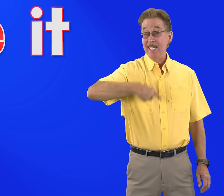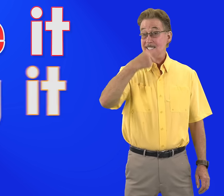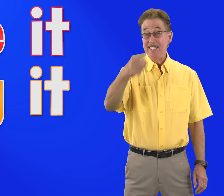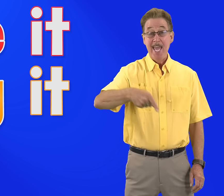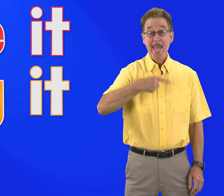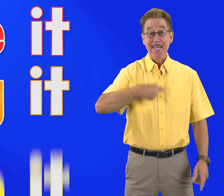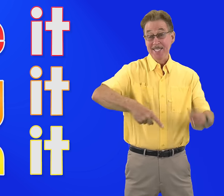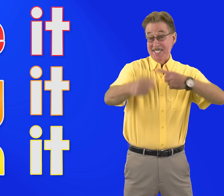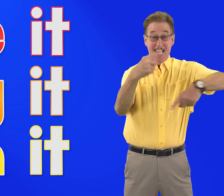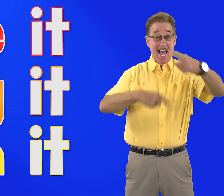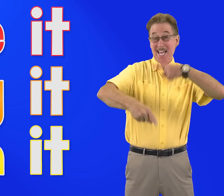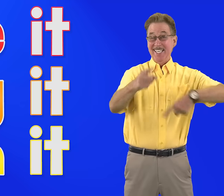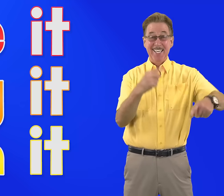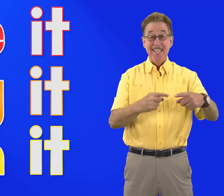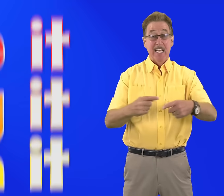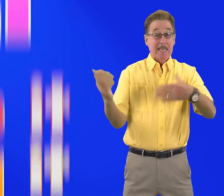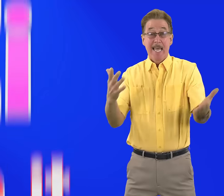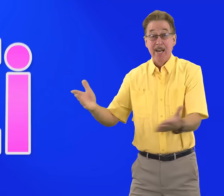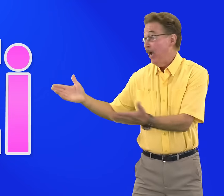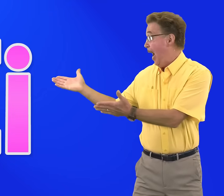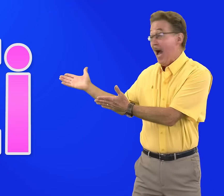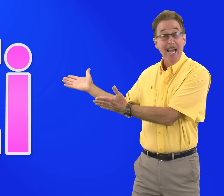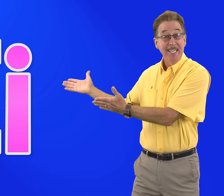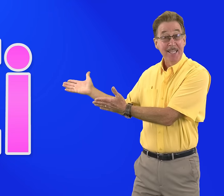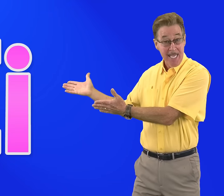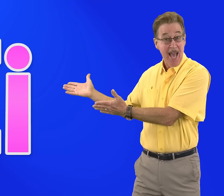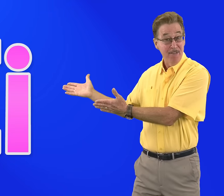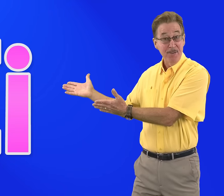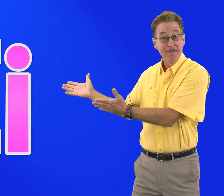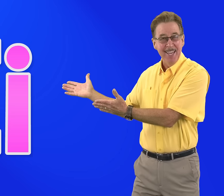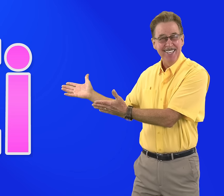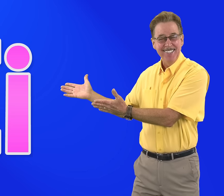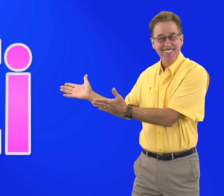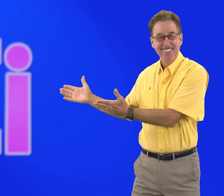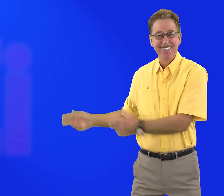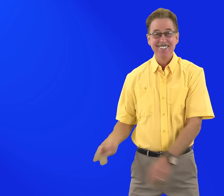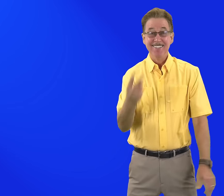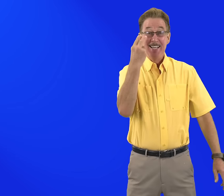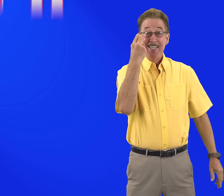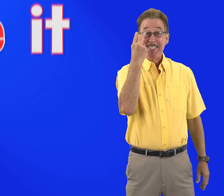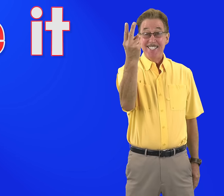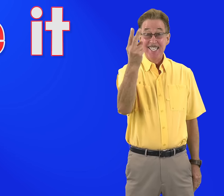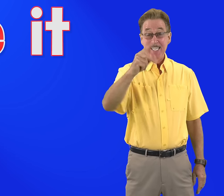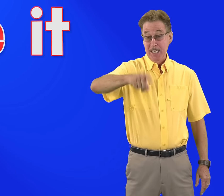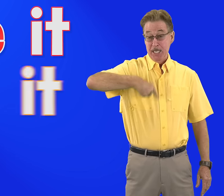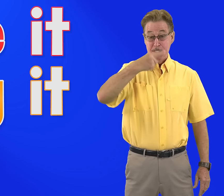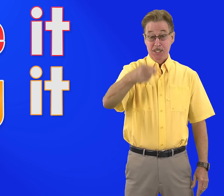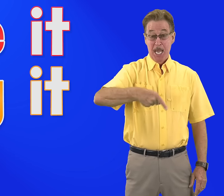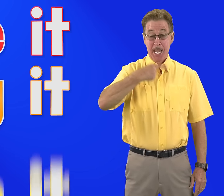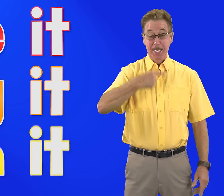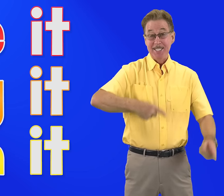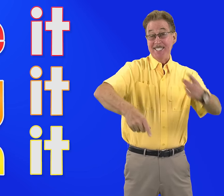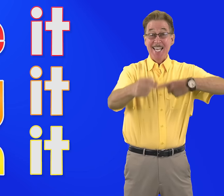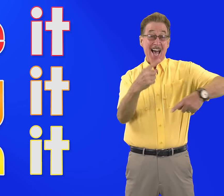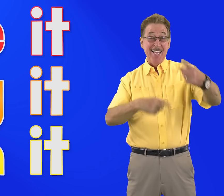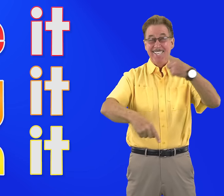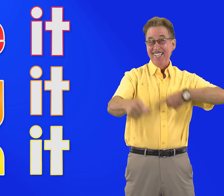See it, Say it, Sign it Letter I i in the alphabet See it, Say it Sign it